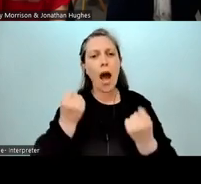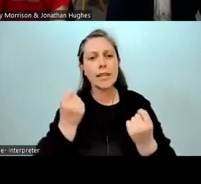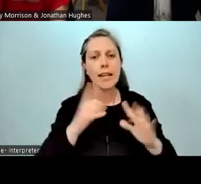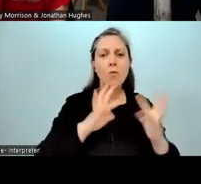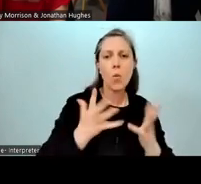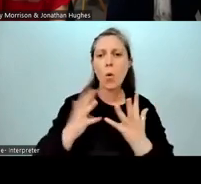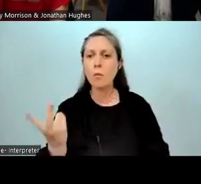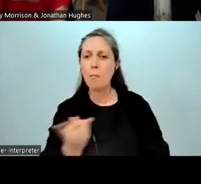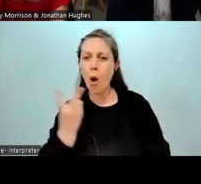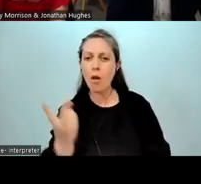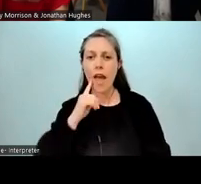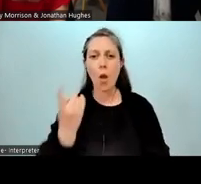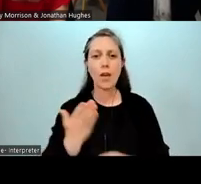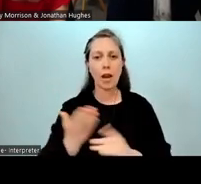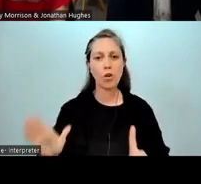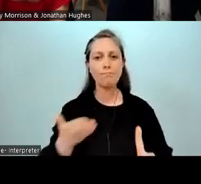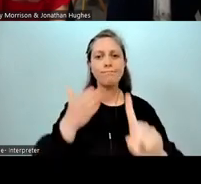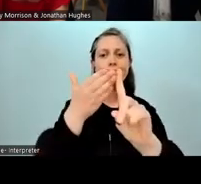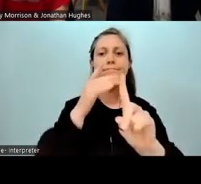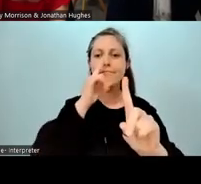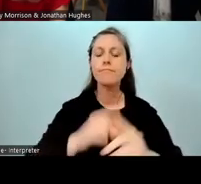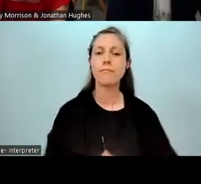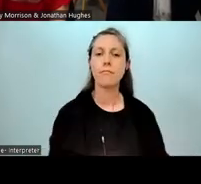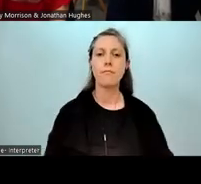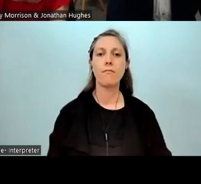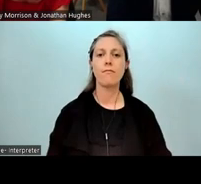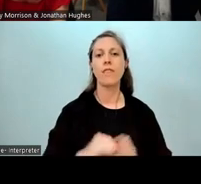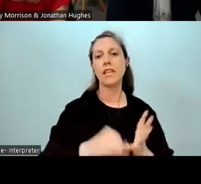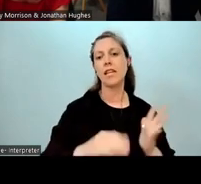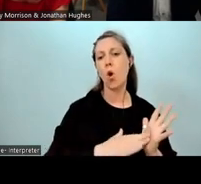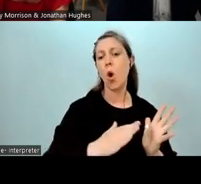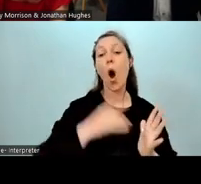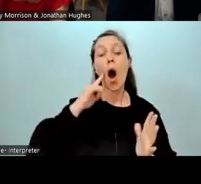and how we can work in the same way. I think that's really key, because many times I've seen kaiako